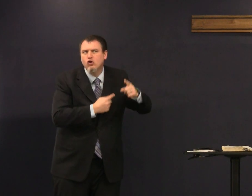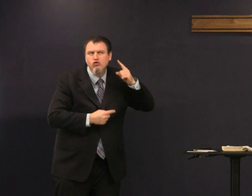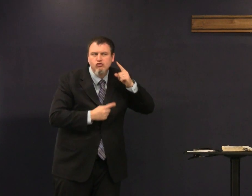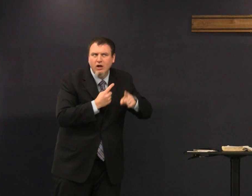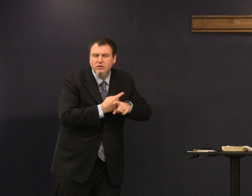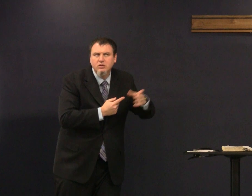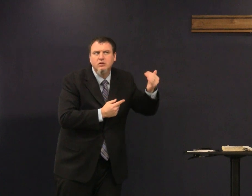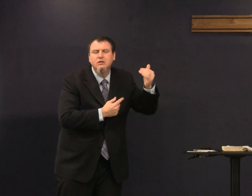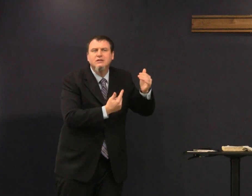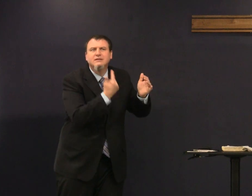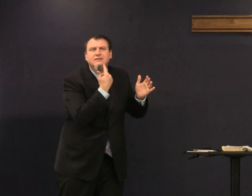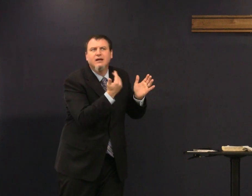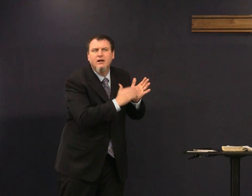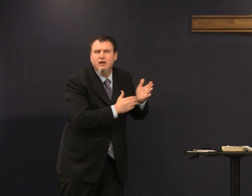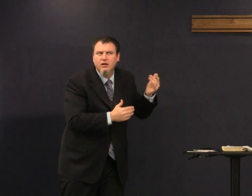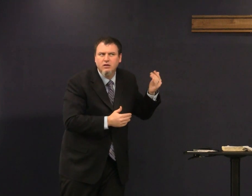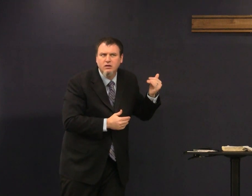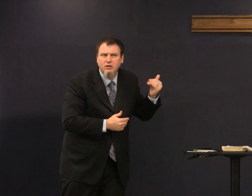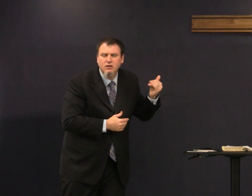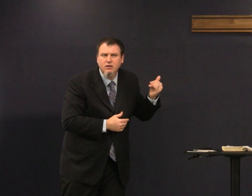I don't think I heard you right God tell me that again